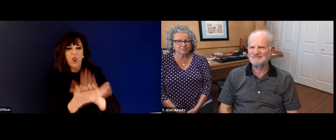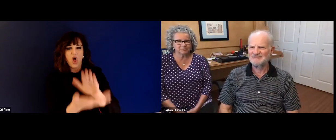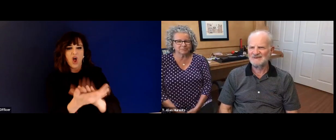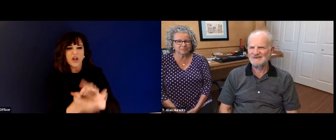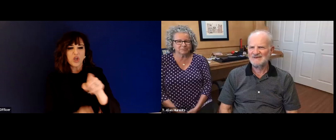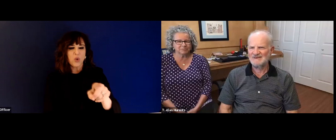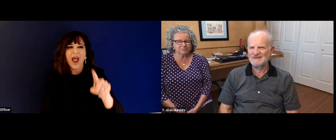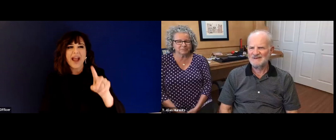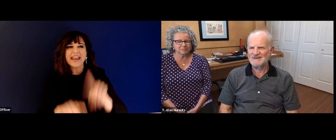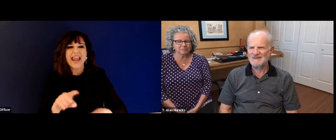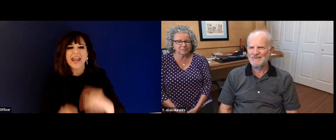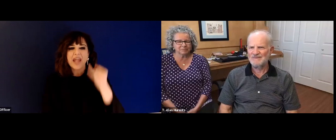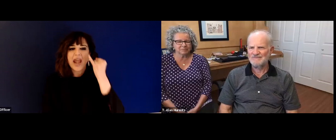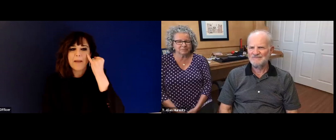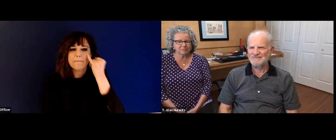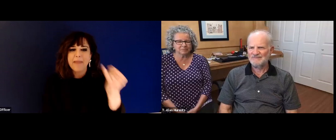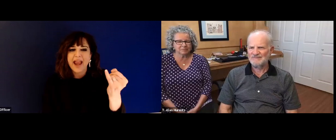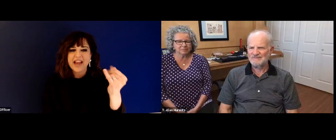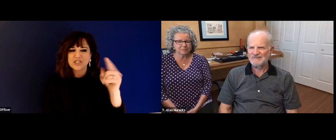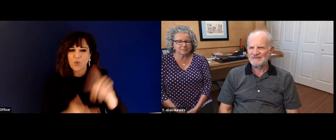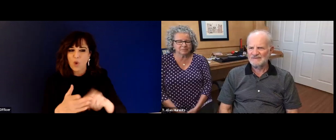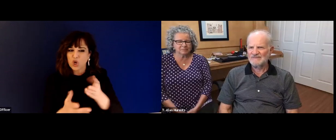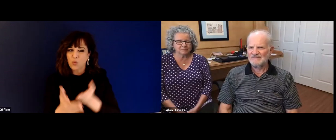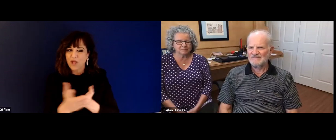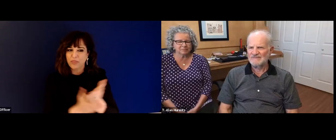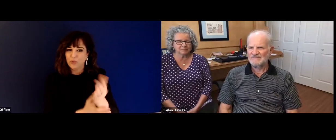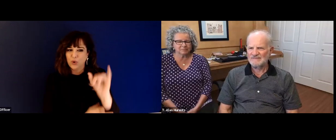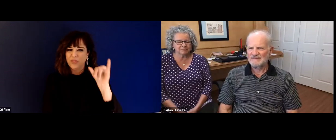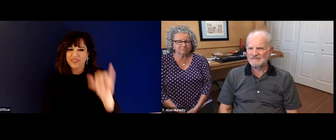where they're coming from. And ultimately, we felt that it was the right decision to make.